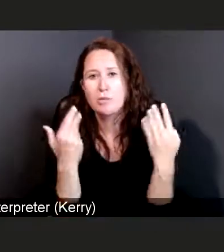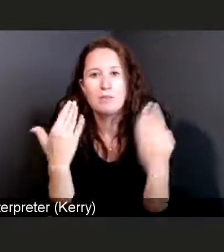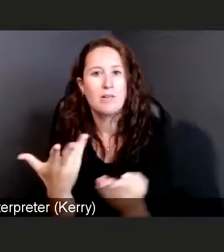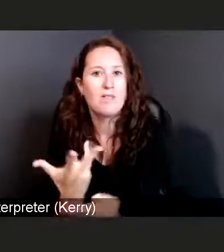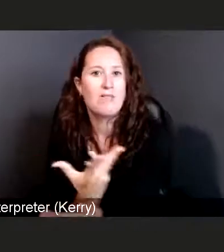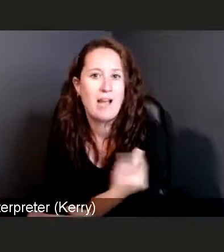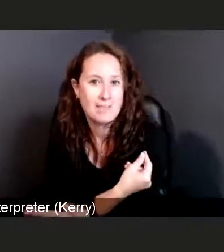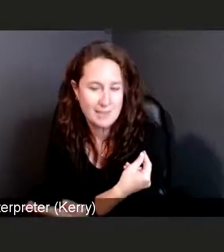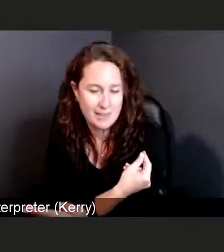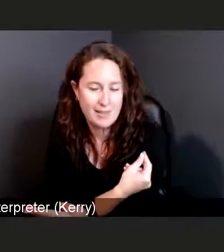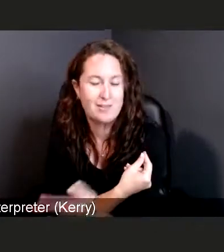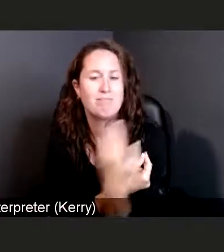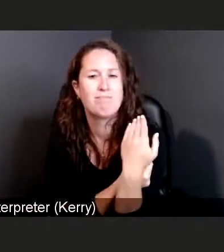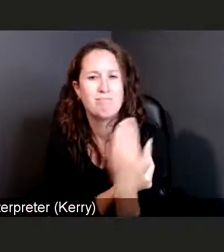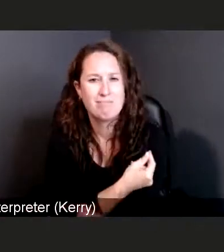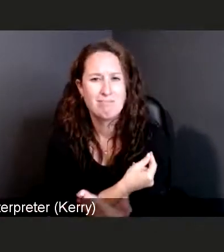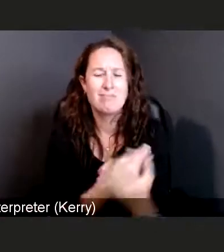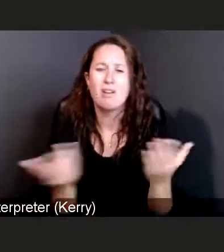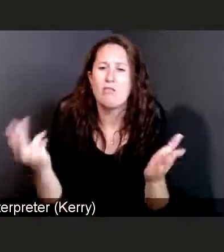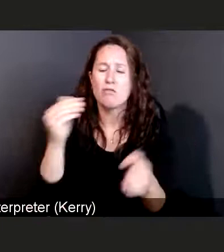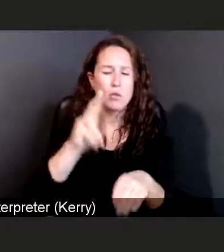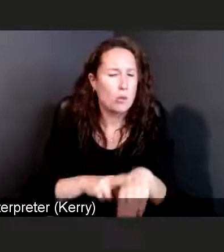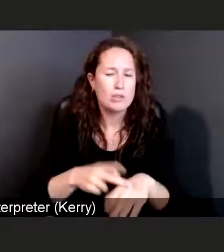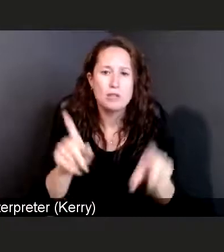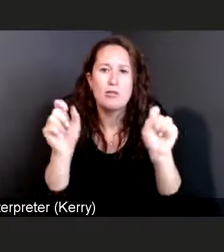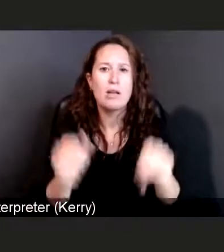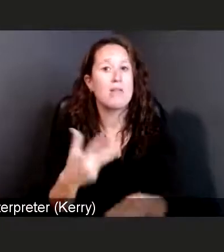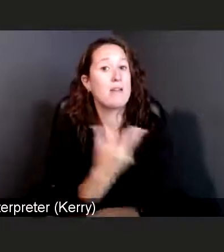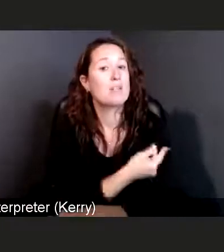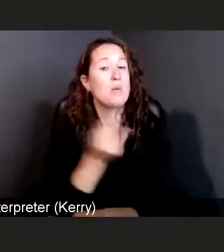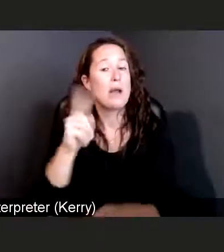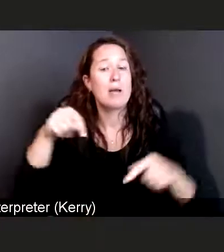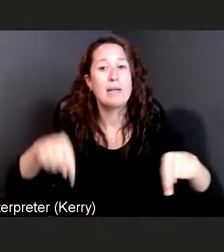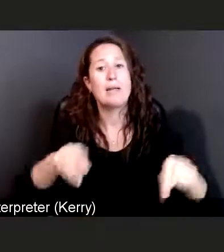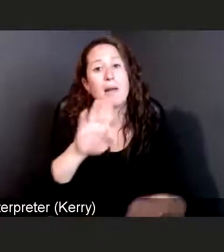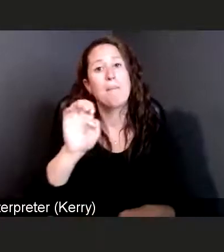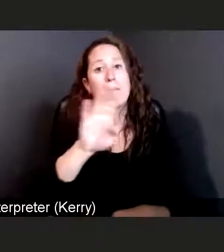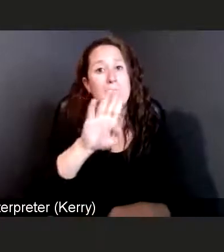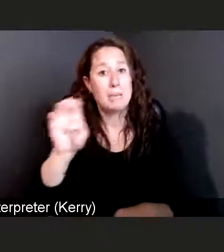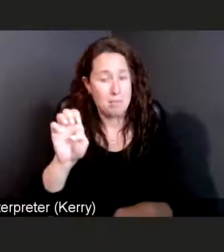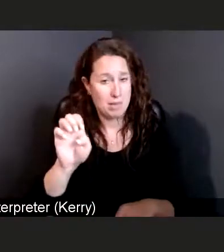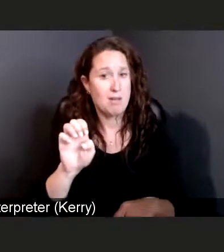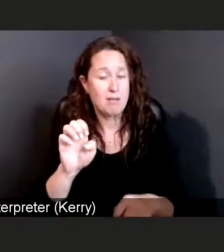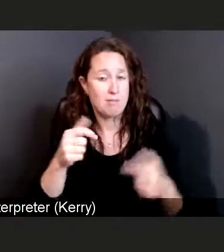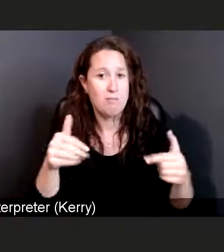And of course you can get those here at Beebe healthcare through the walk-in clinics. And then the last thing of course now